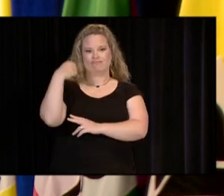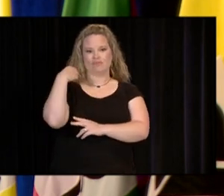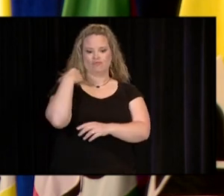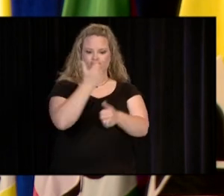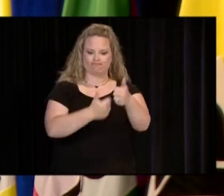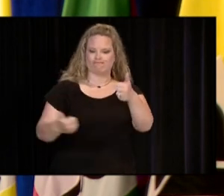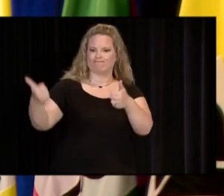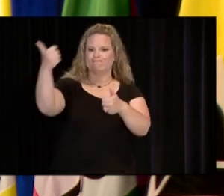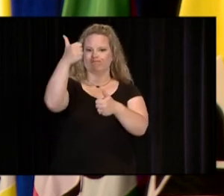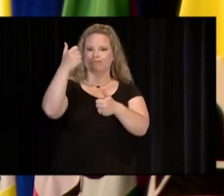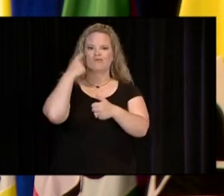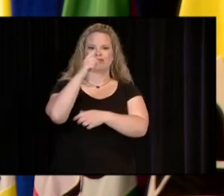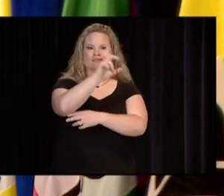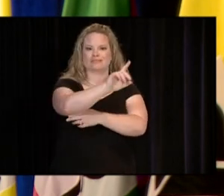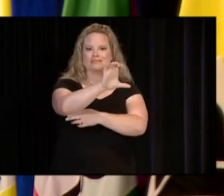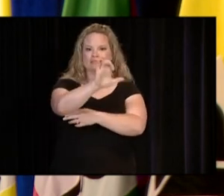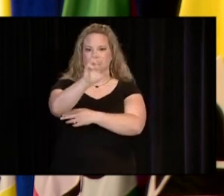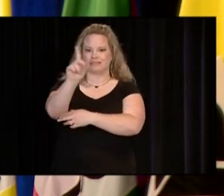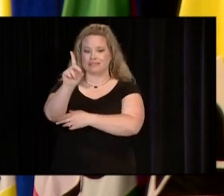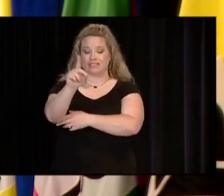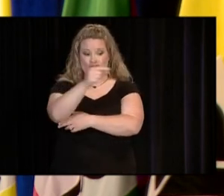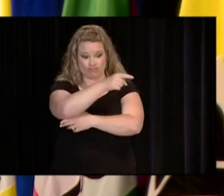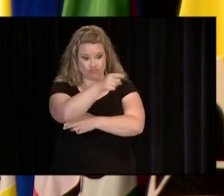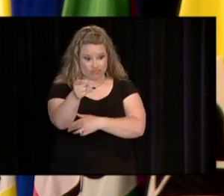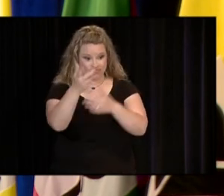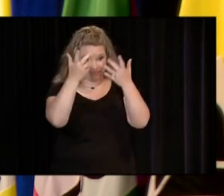AND CONTINGENT UPON SUCCESSFUL COMPLETION OF ALL COURSE WORK,